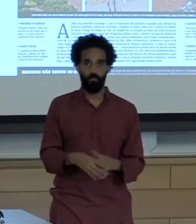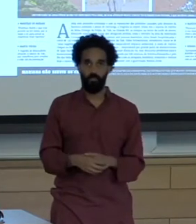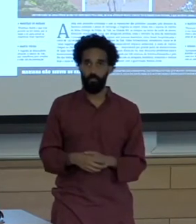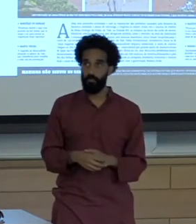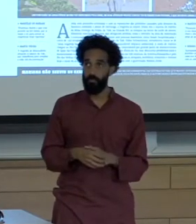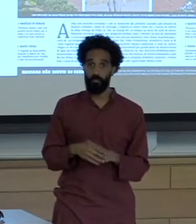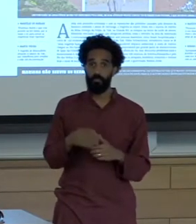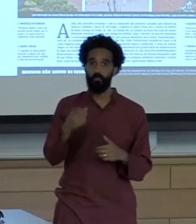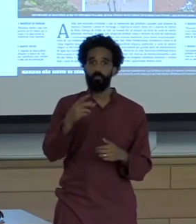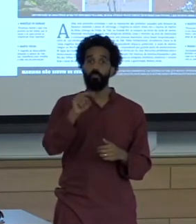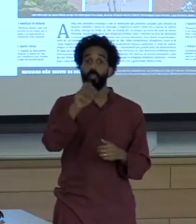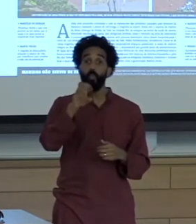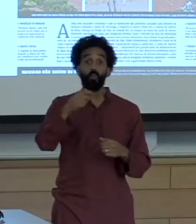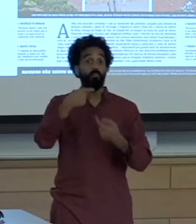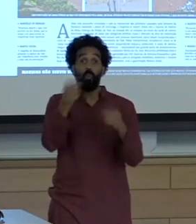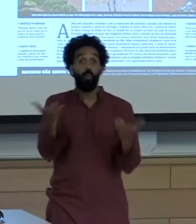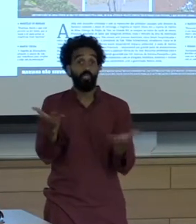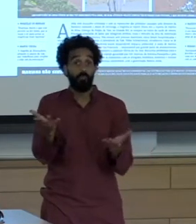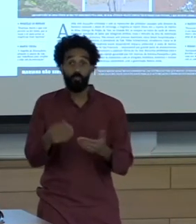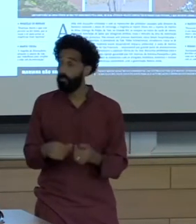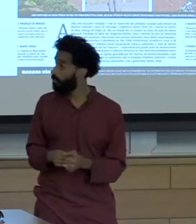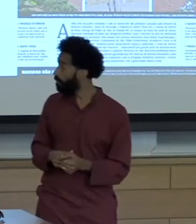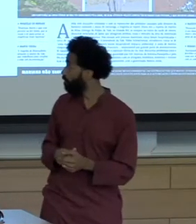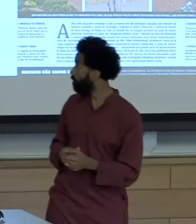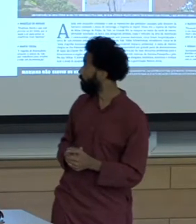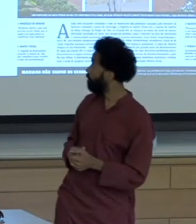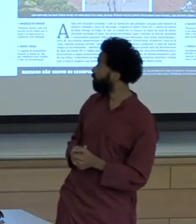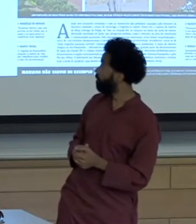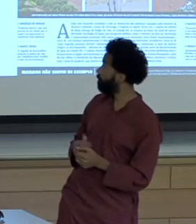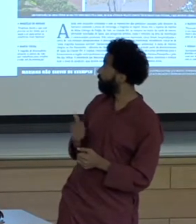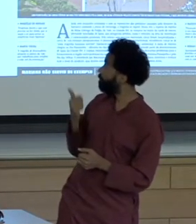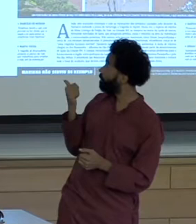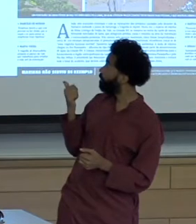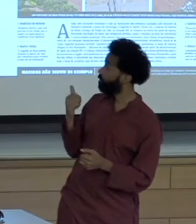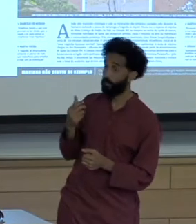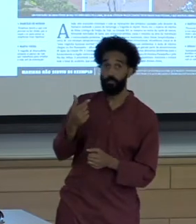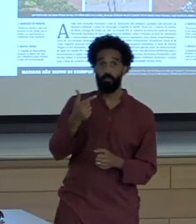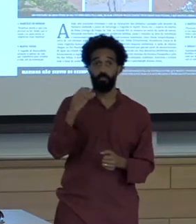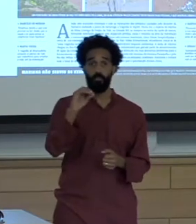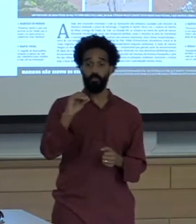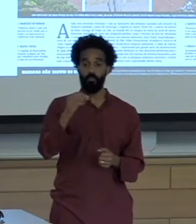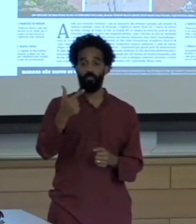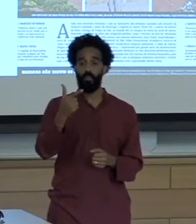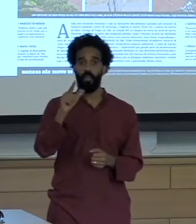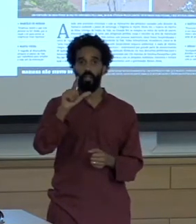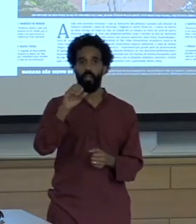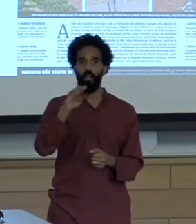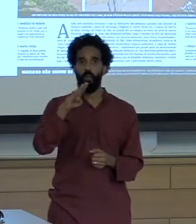this is a global national daily largest in Brazil part of major media conglomerate and